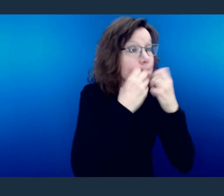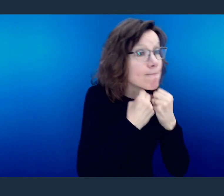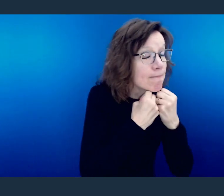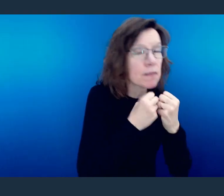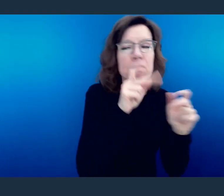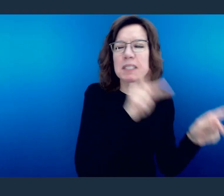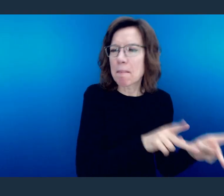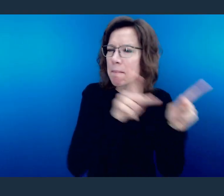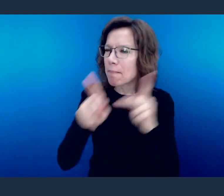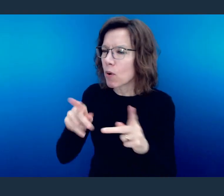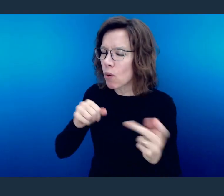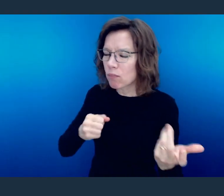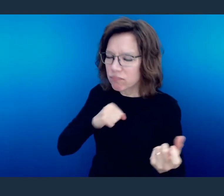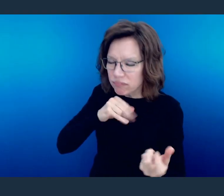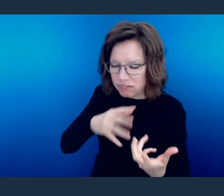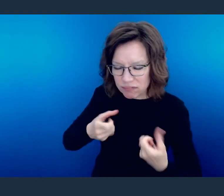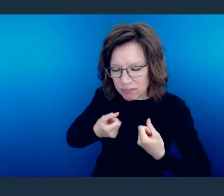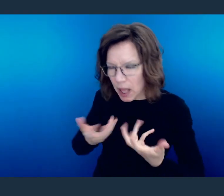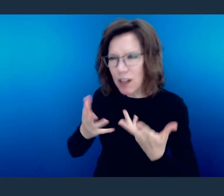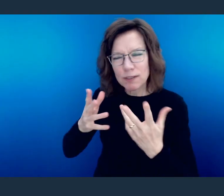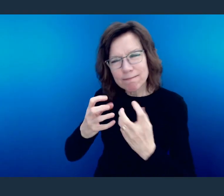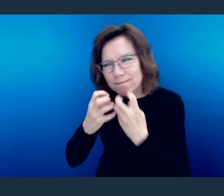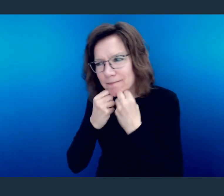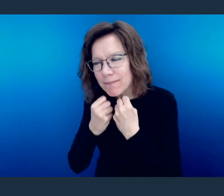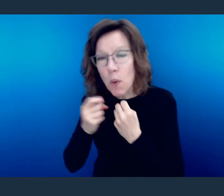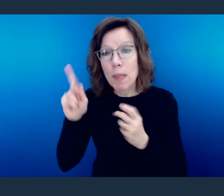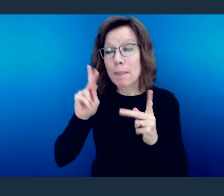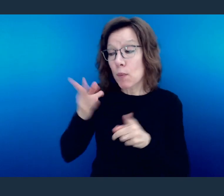them like you would the person next to you because you never know what they're going